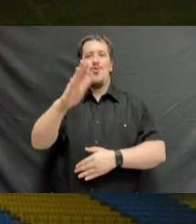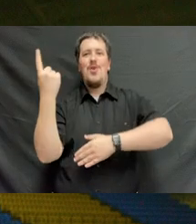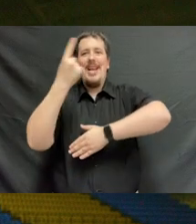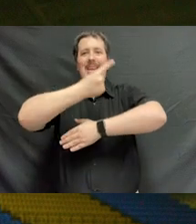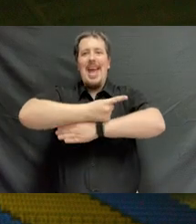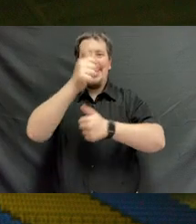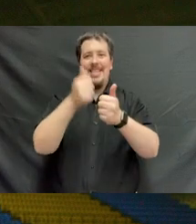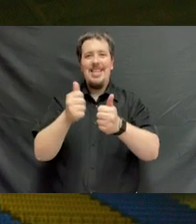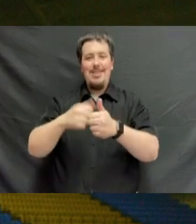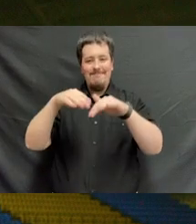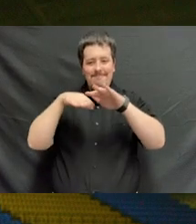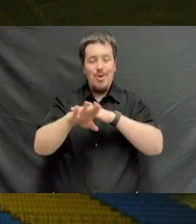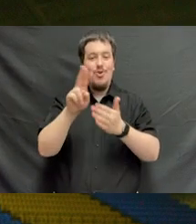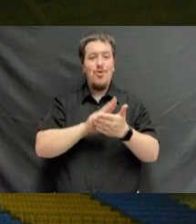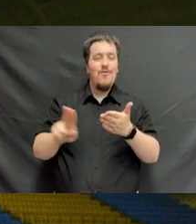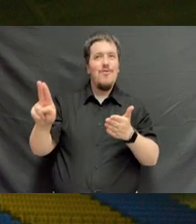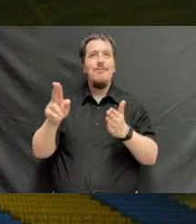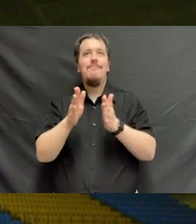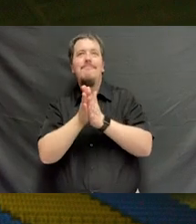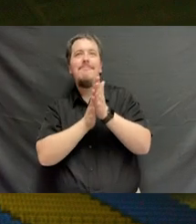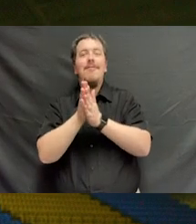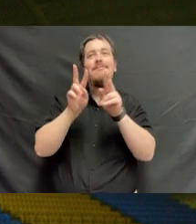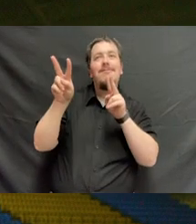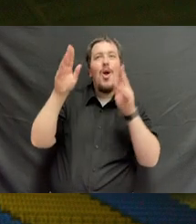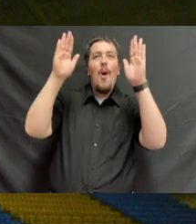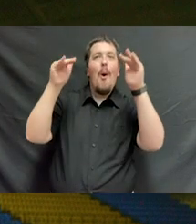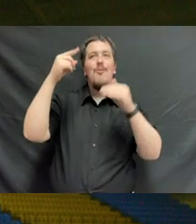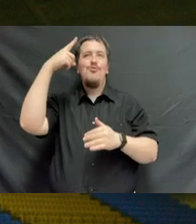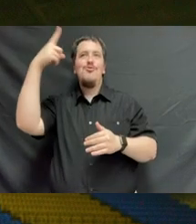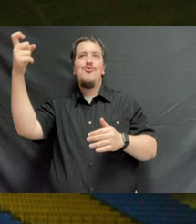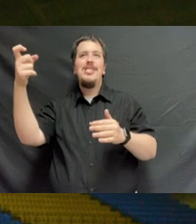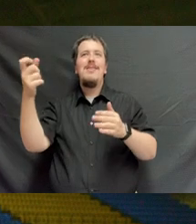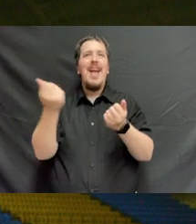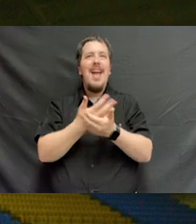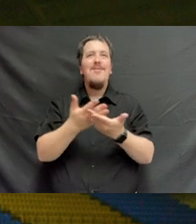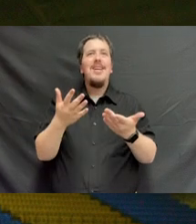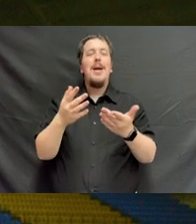Each of you entered our university full of hopes and dreams and aspirations, yet with some degree of trepidation